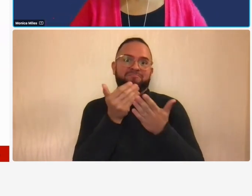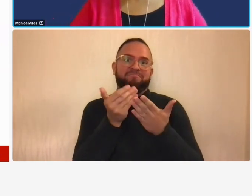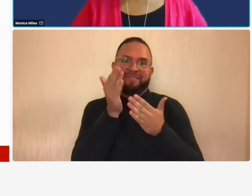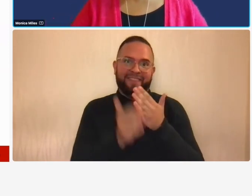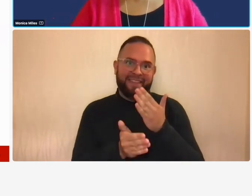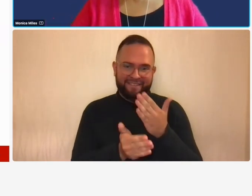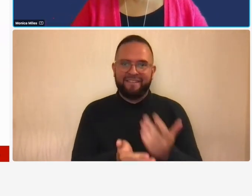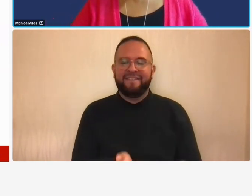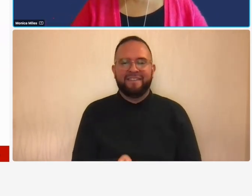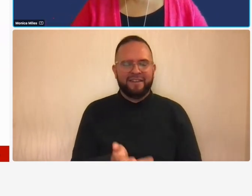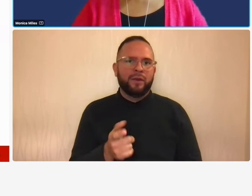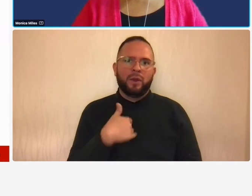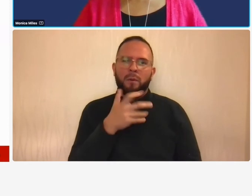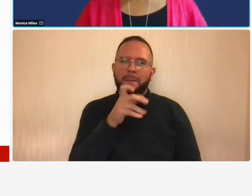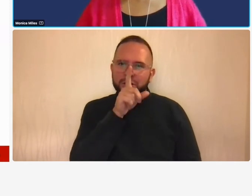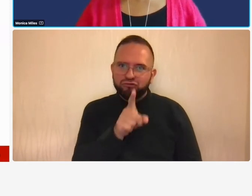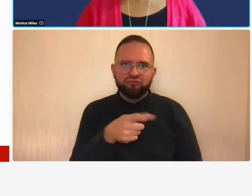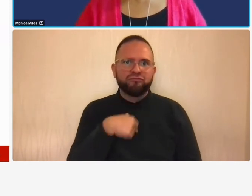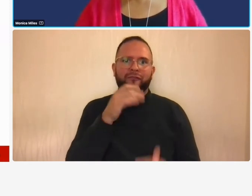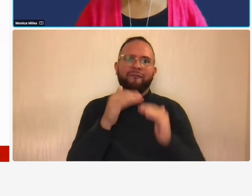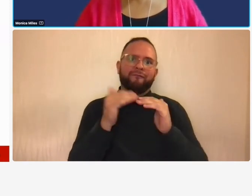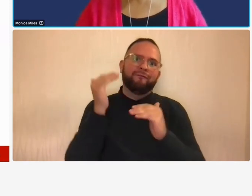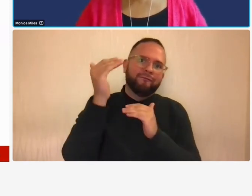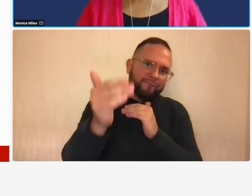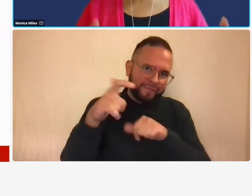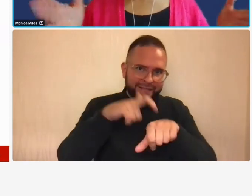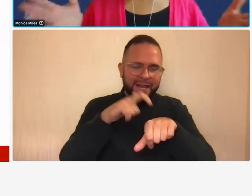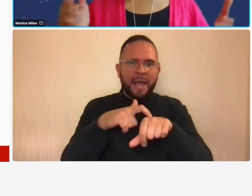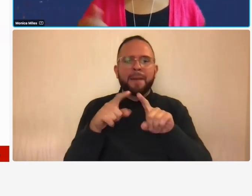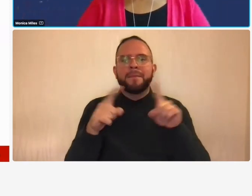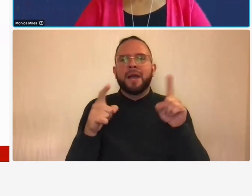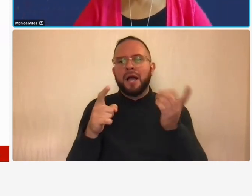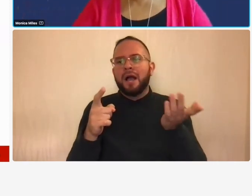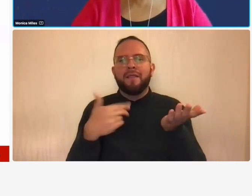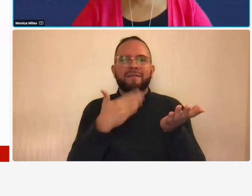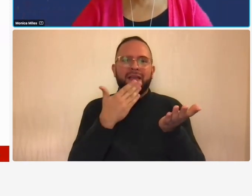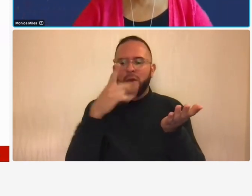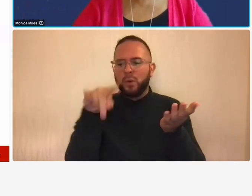i don't go over the time and thank you for um actually staying on and and listening to the